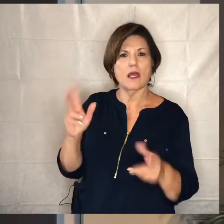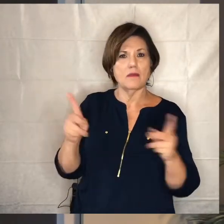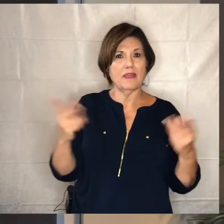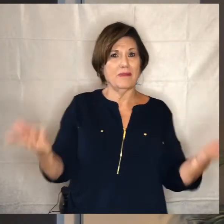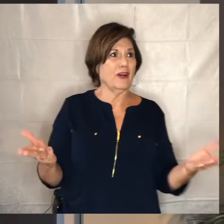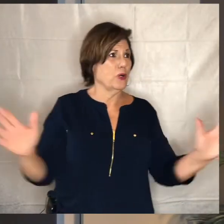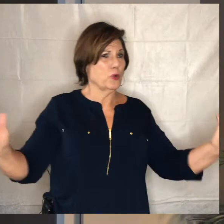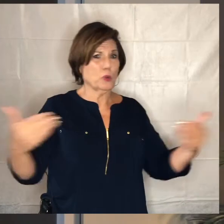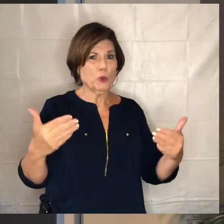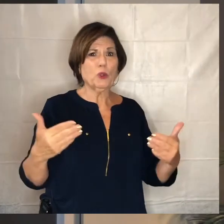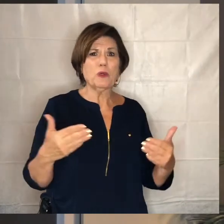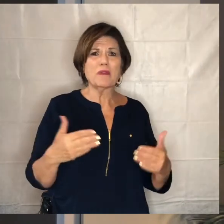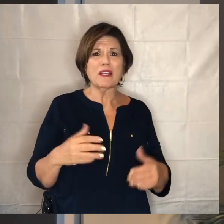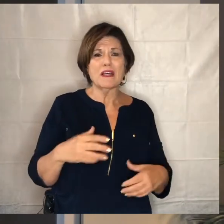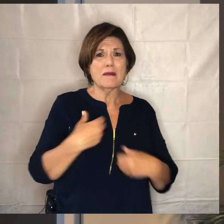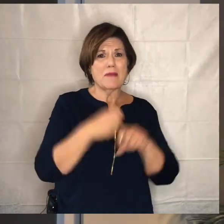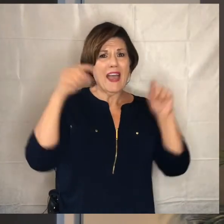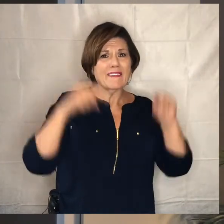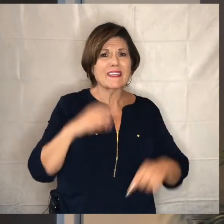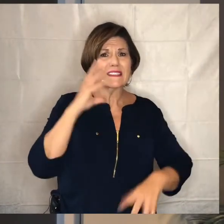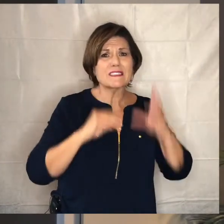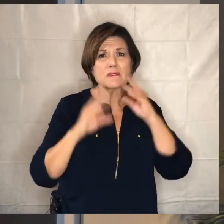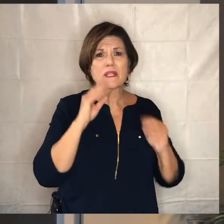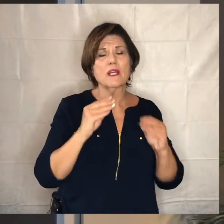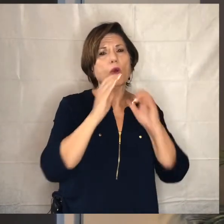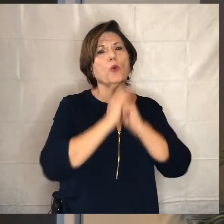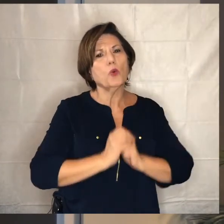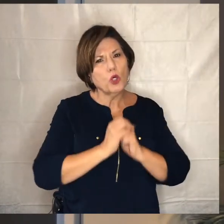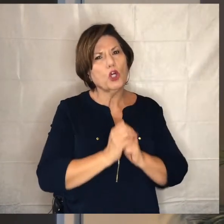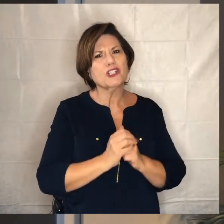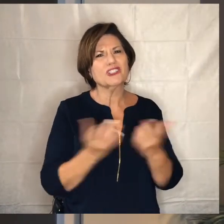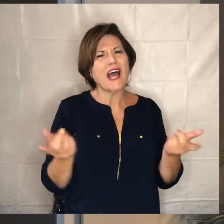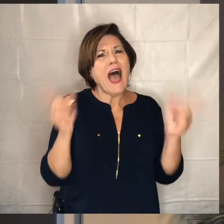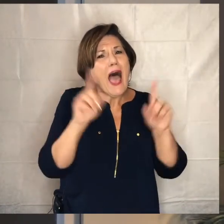now who are making this experience of worship take place because